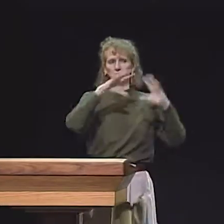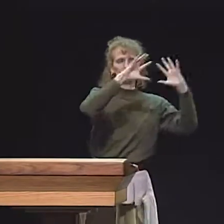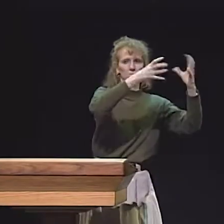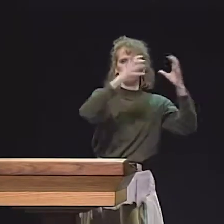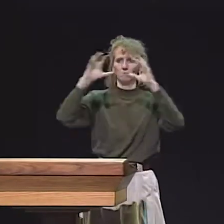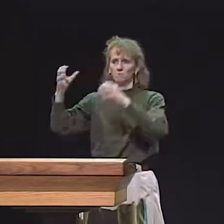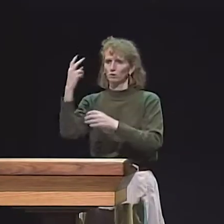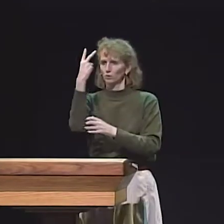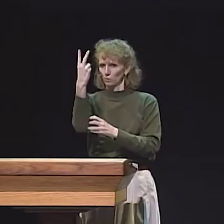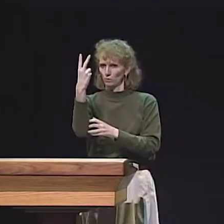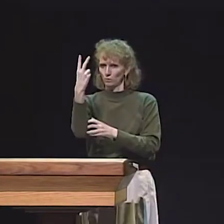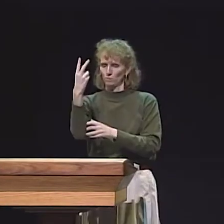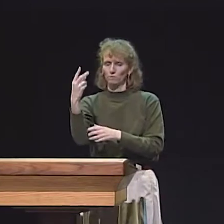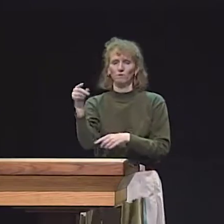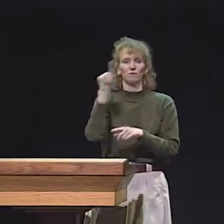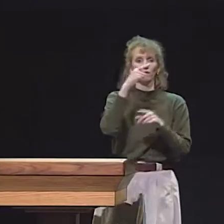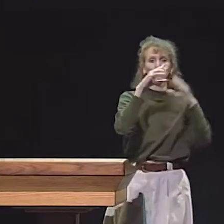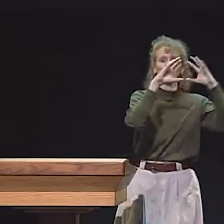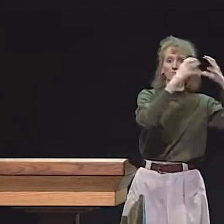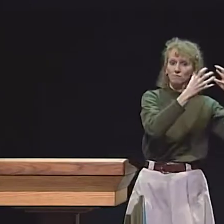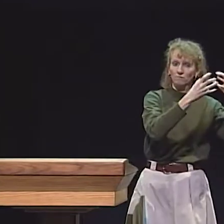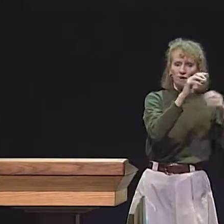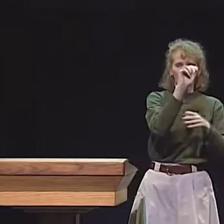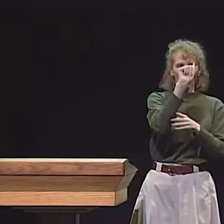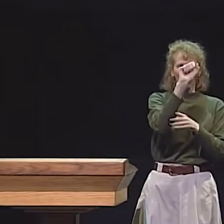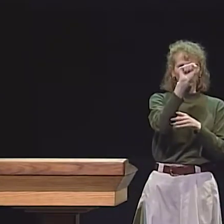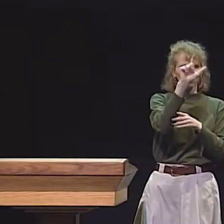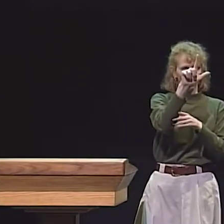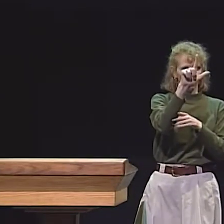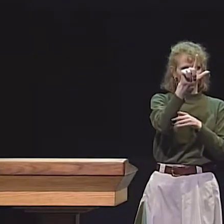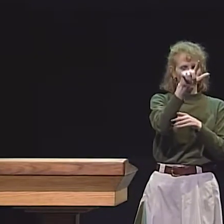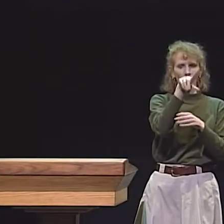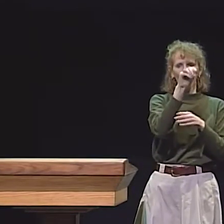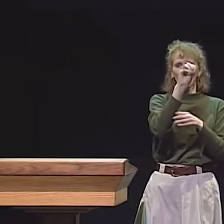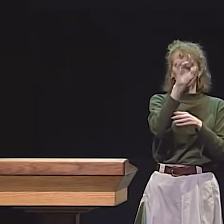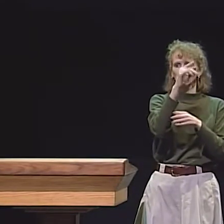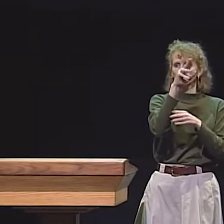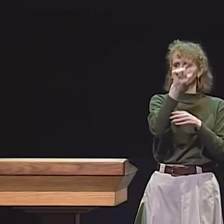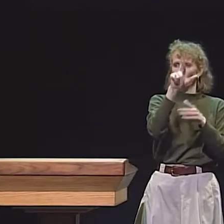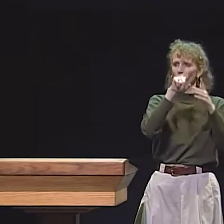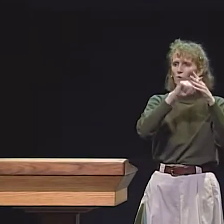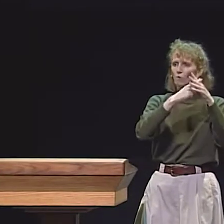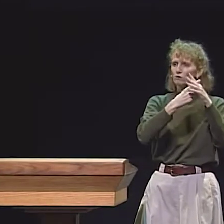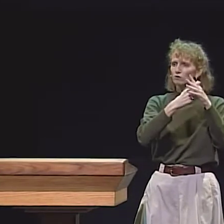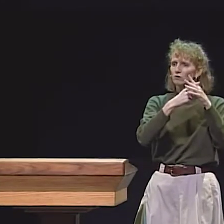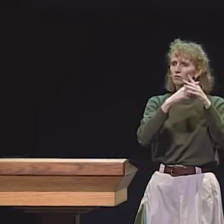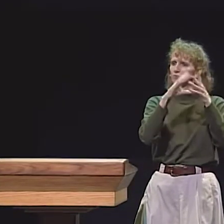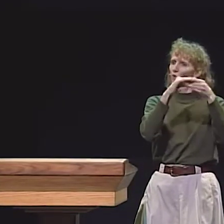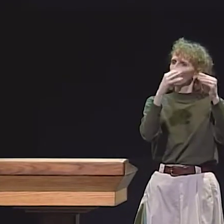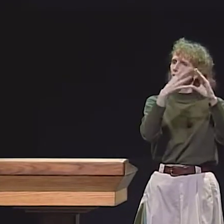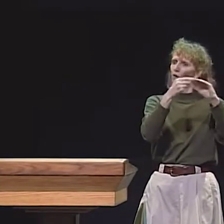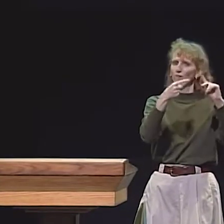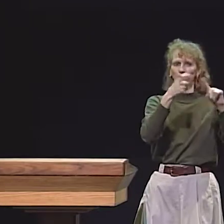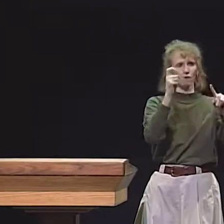IS...THE THIRD ACTIVITY IN THE LAB ARE SIGNED STORIES.